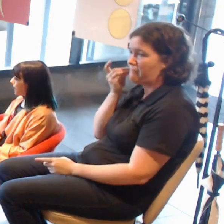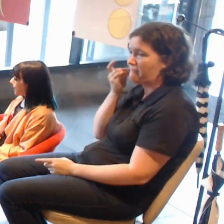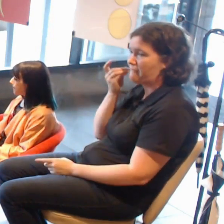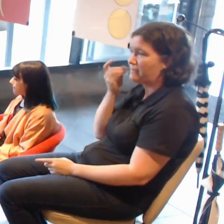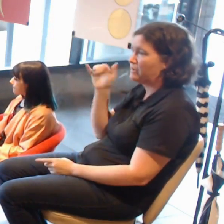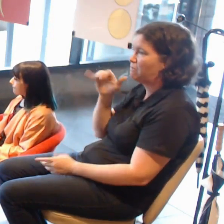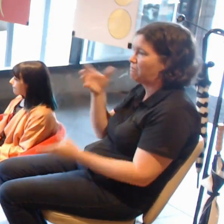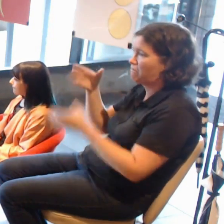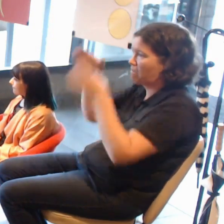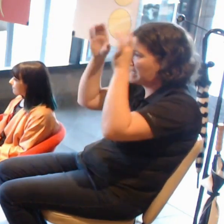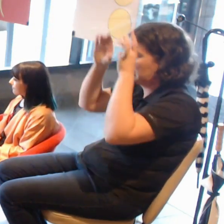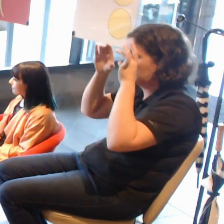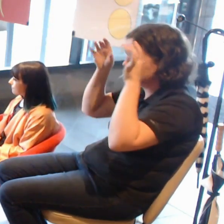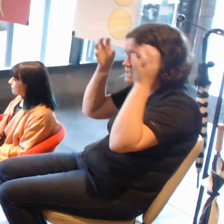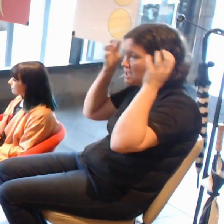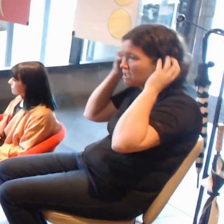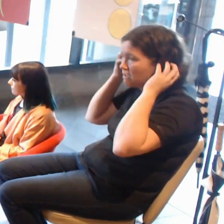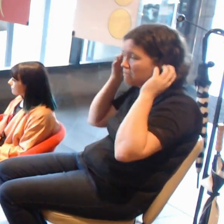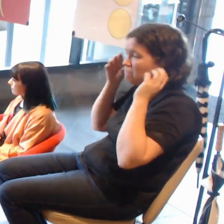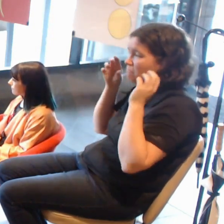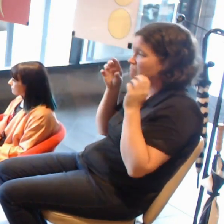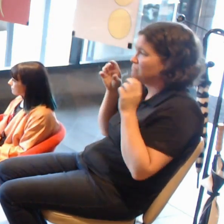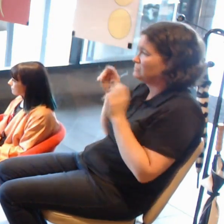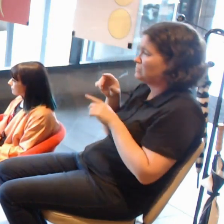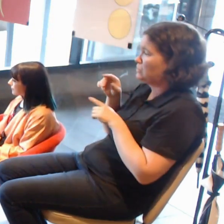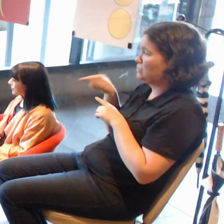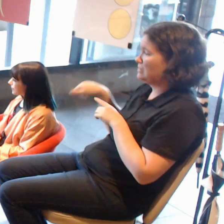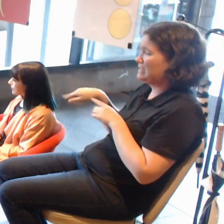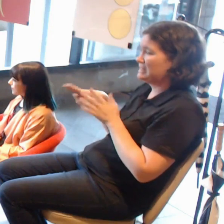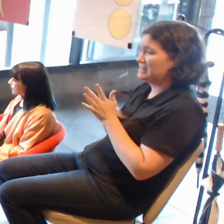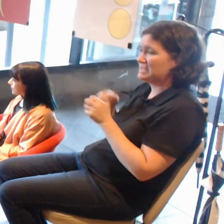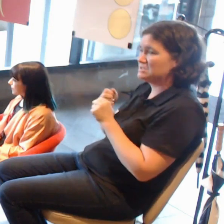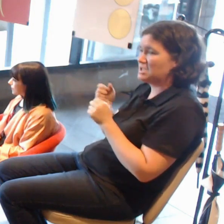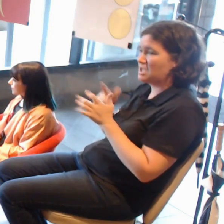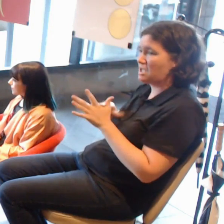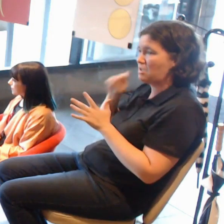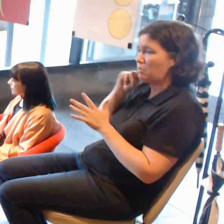do you think that is something the NGA would make freely available to anyone who wanted it?